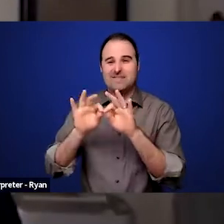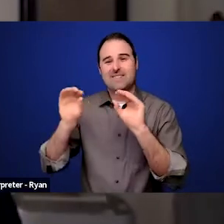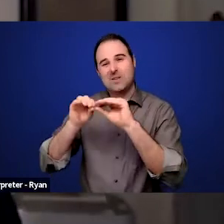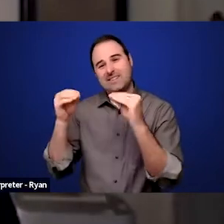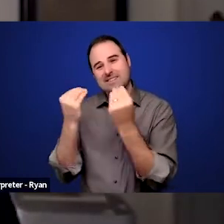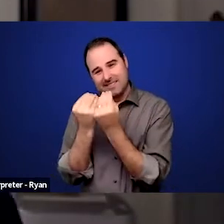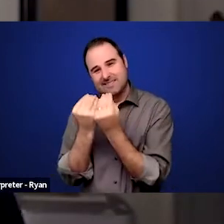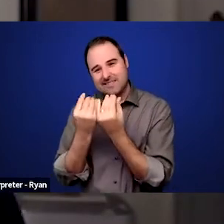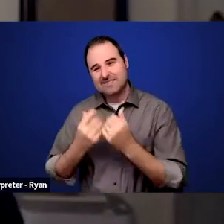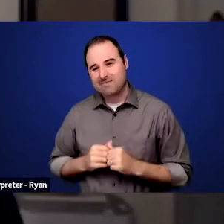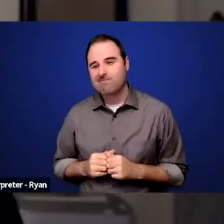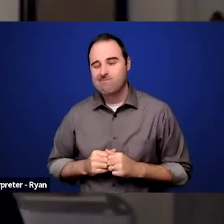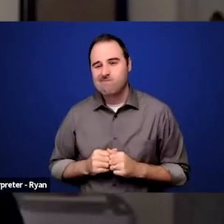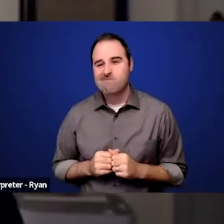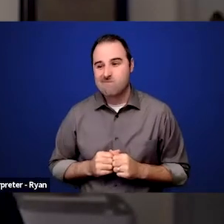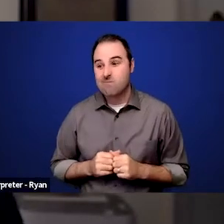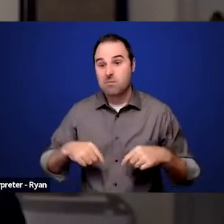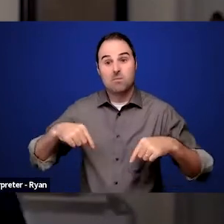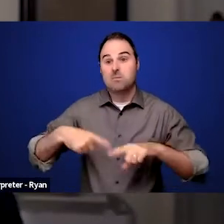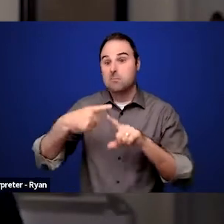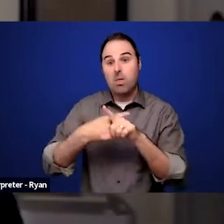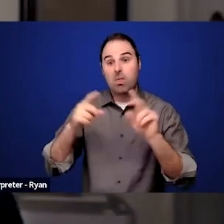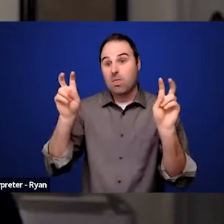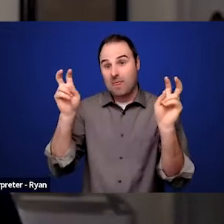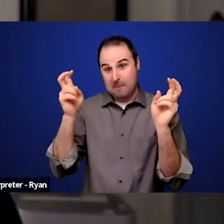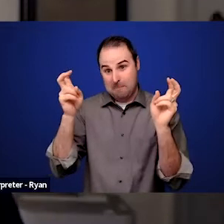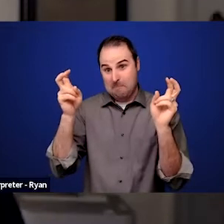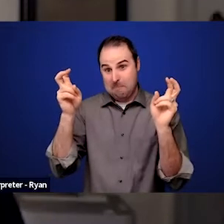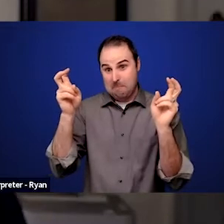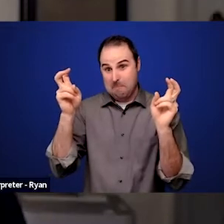at the theme for this month of employment